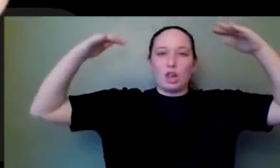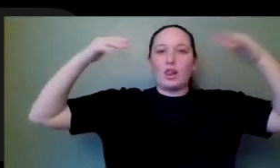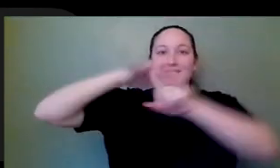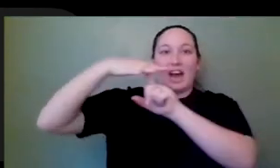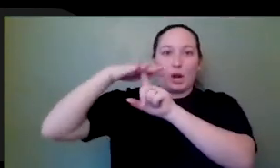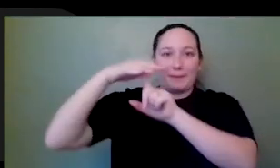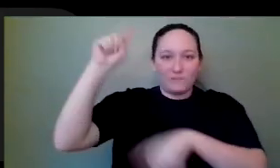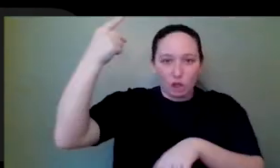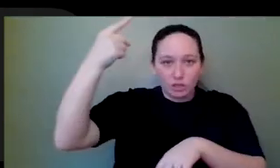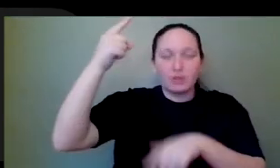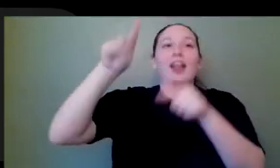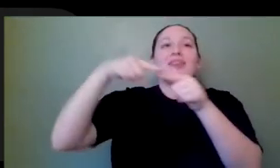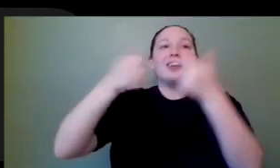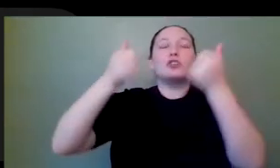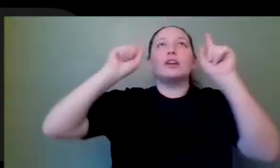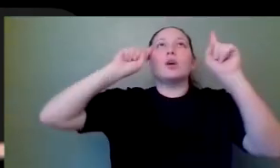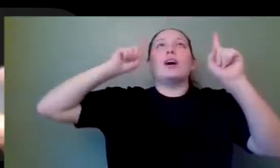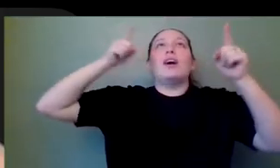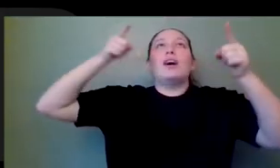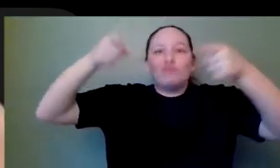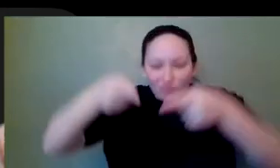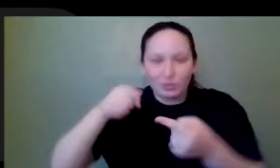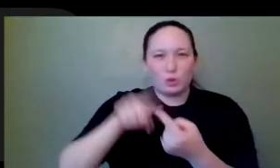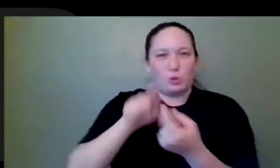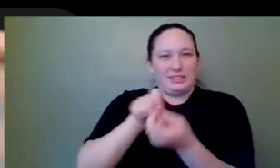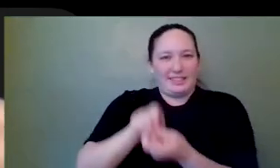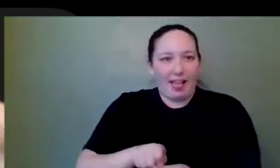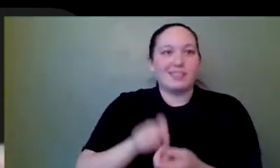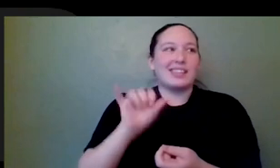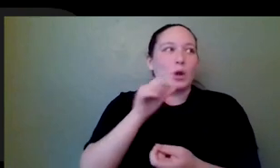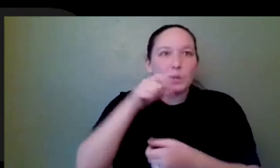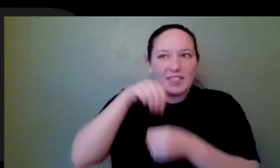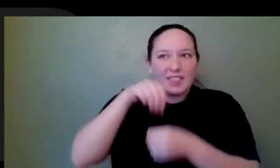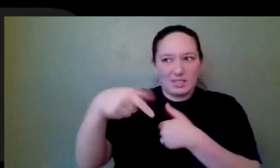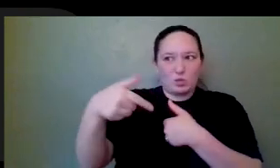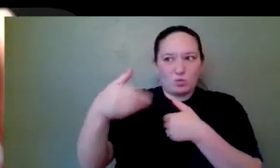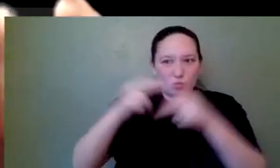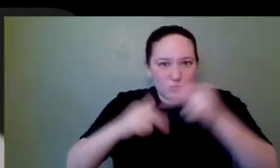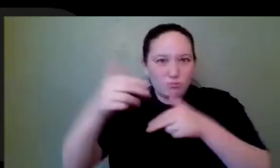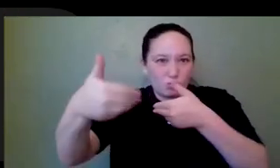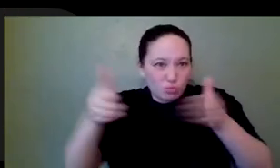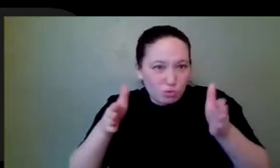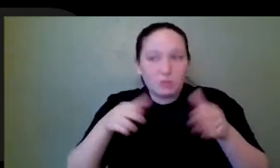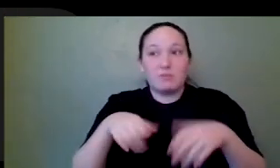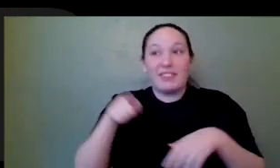distilled down to like, OK, now who's in this room that I built in this world? Is this a hotel for,